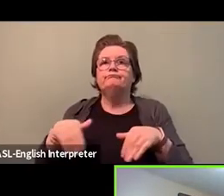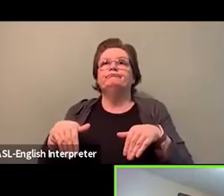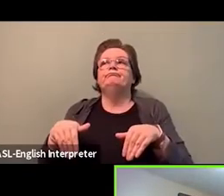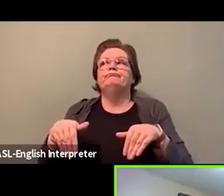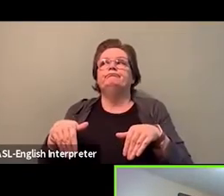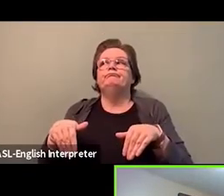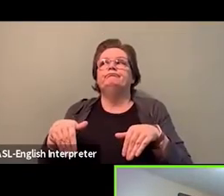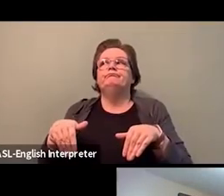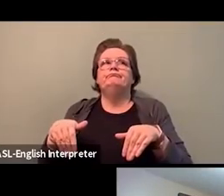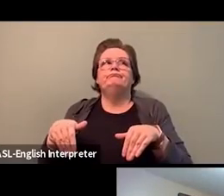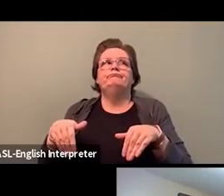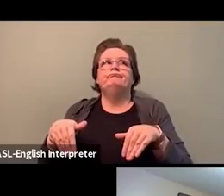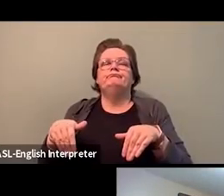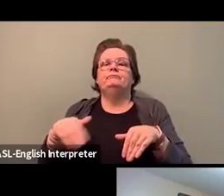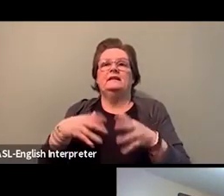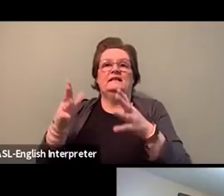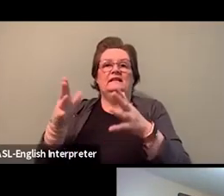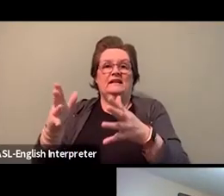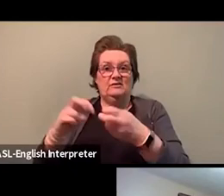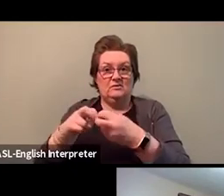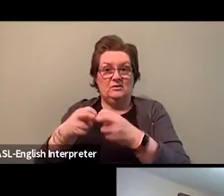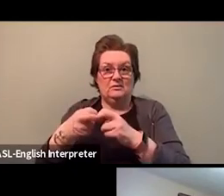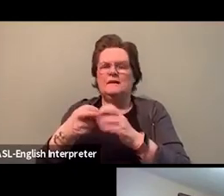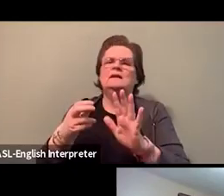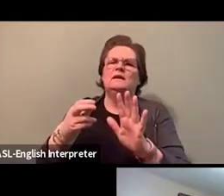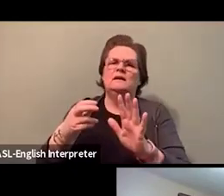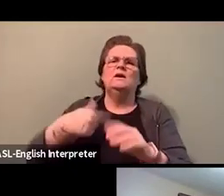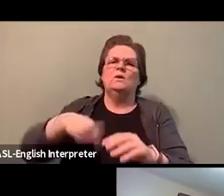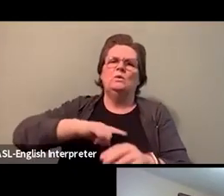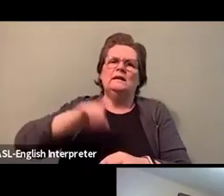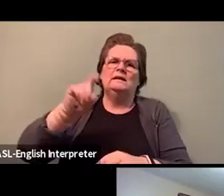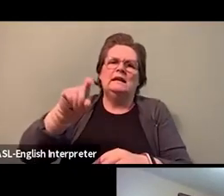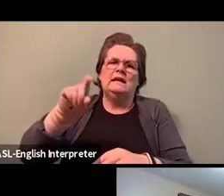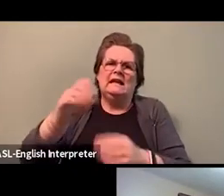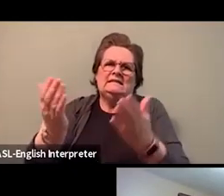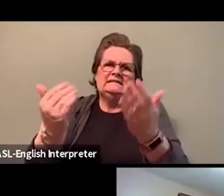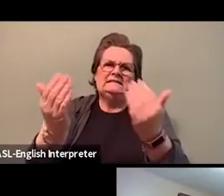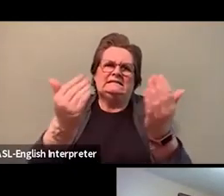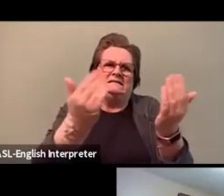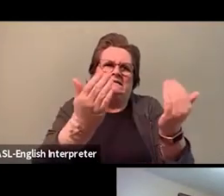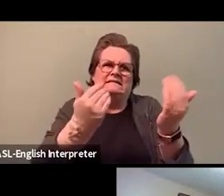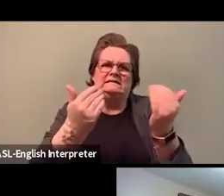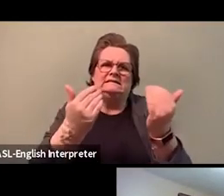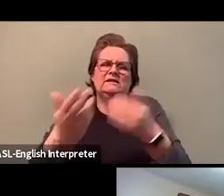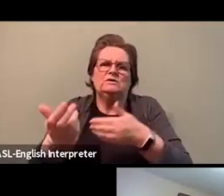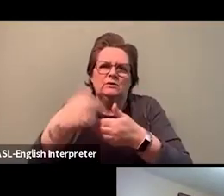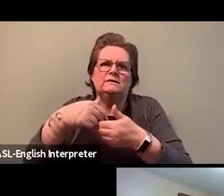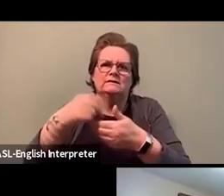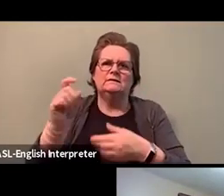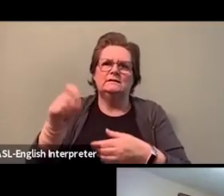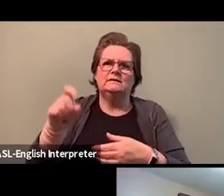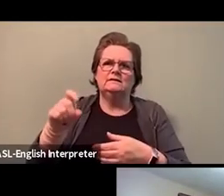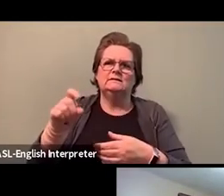We need their voices. We need them, they're with us at the table. We need them on our side and not just to say, "Oh yeah, you guys can do this.